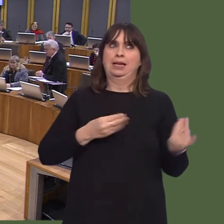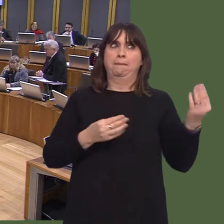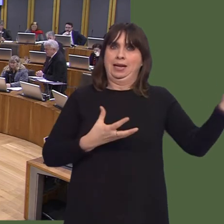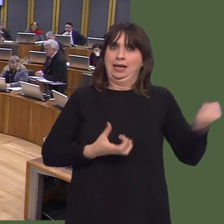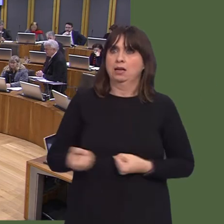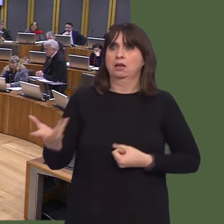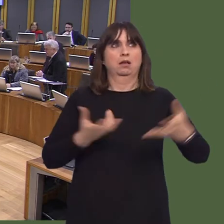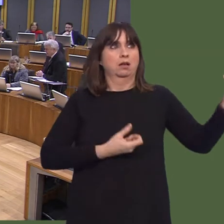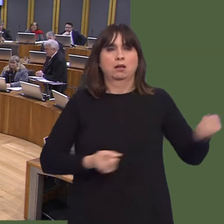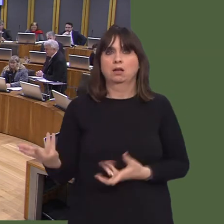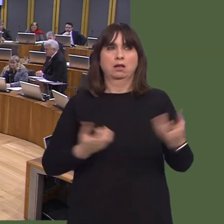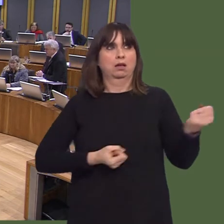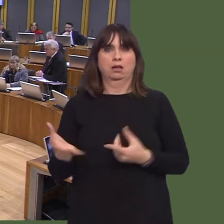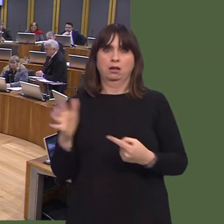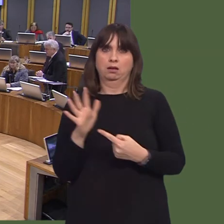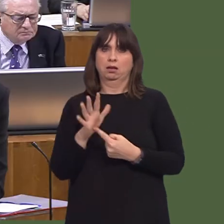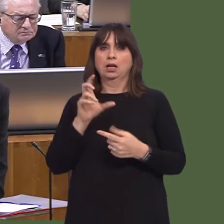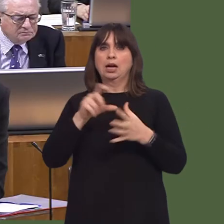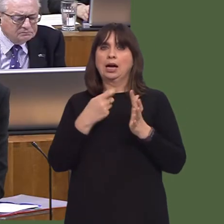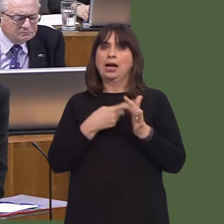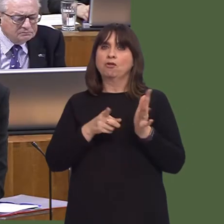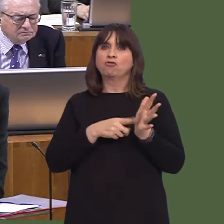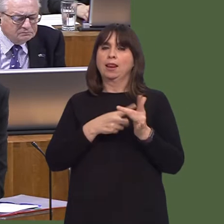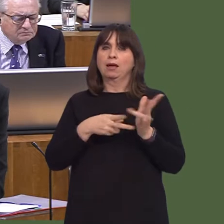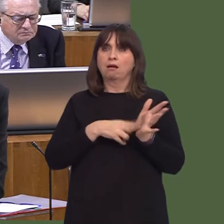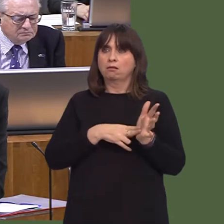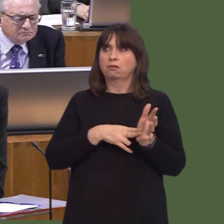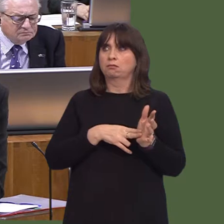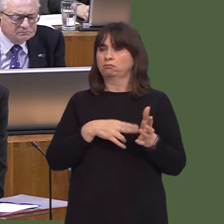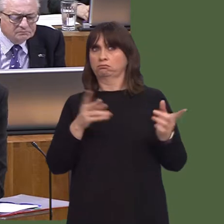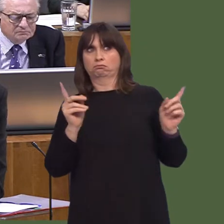Notwithstanding the changes that might be coming along to health and social services,